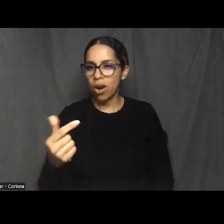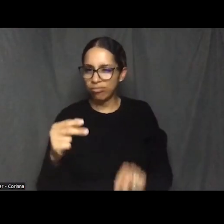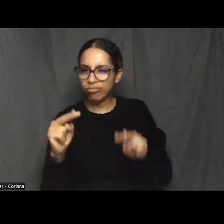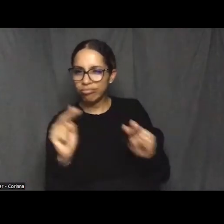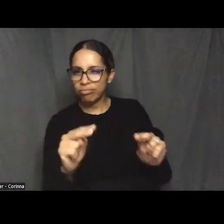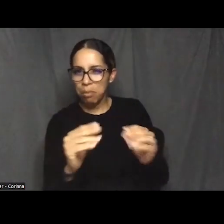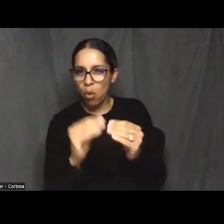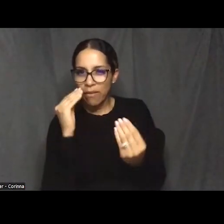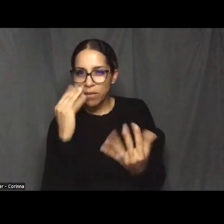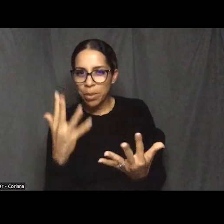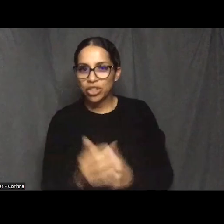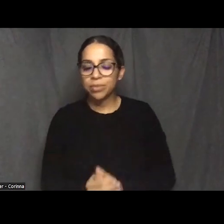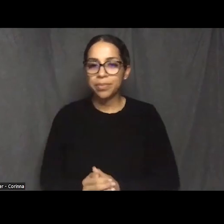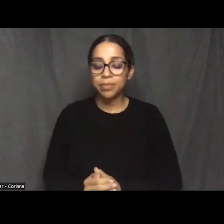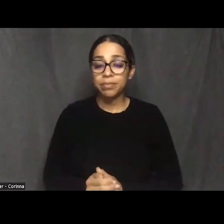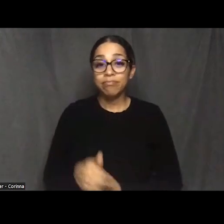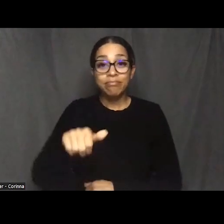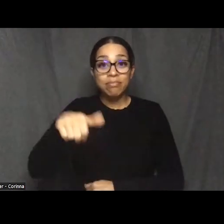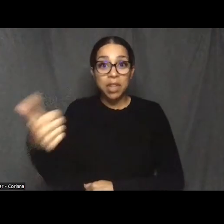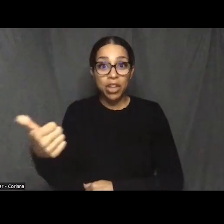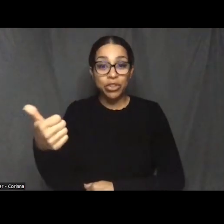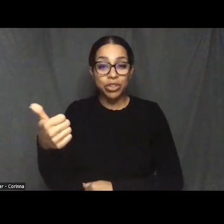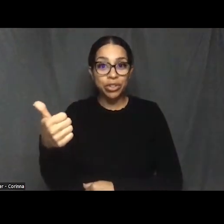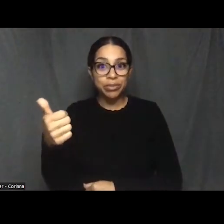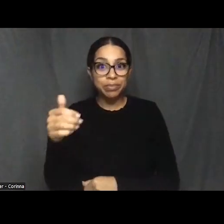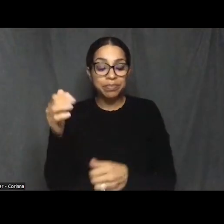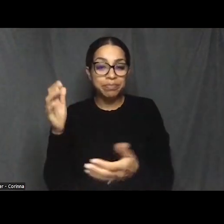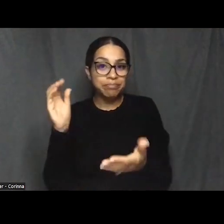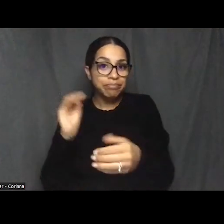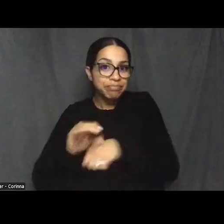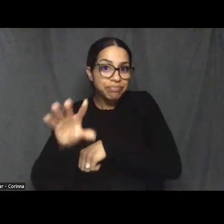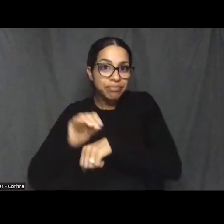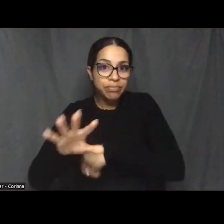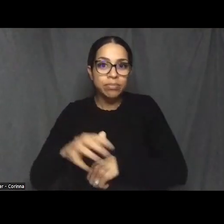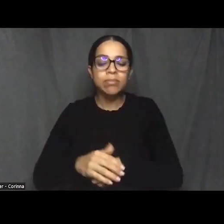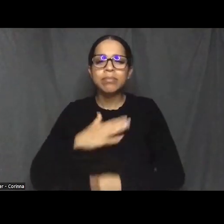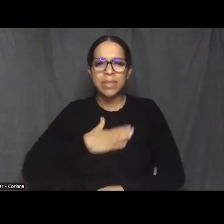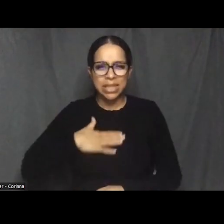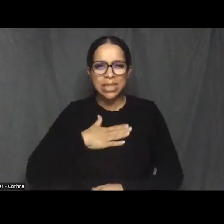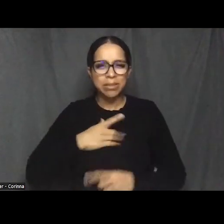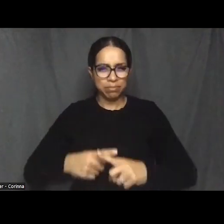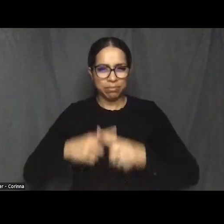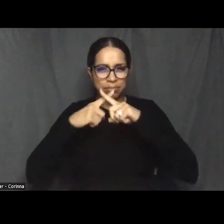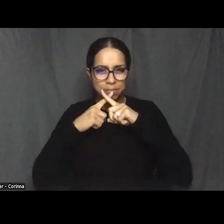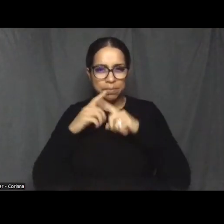Other couple of housekeeping tips. Please keep your mics on mute until the end of the program.